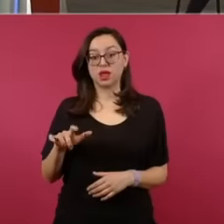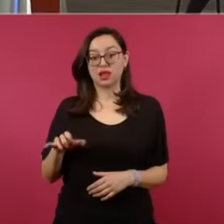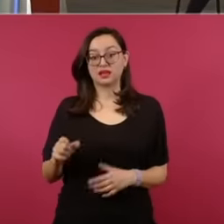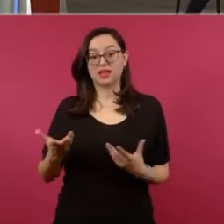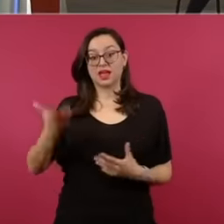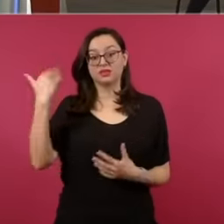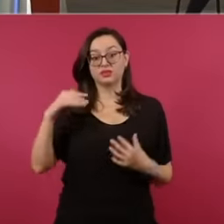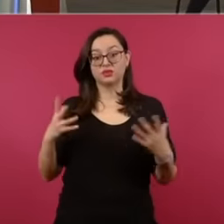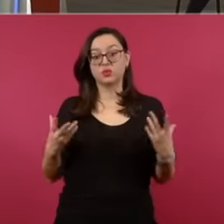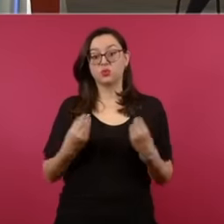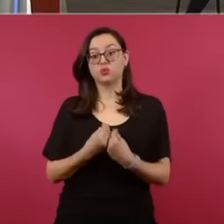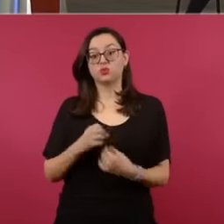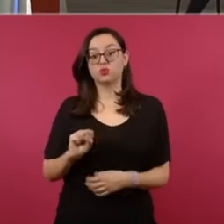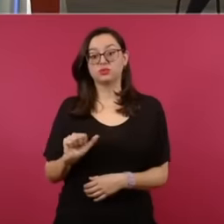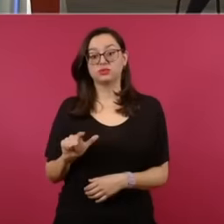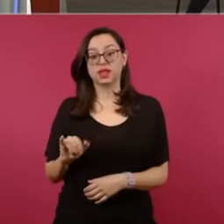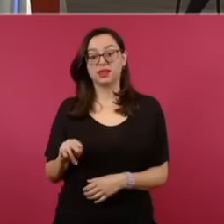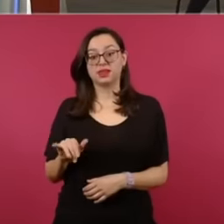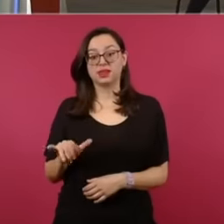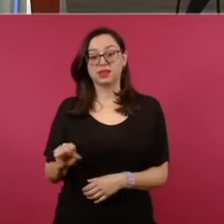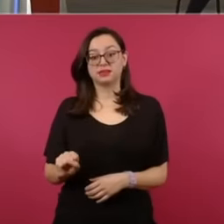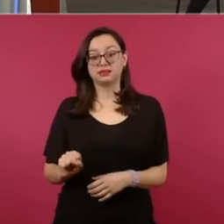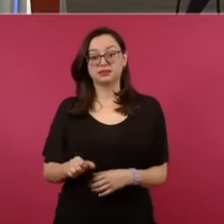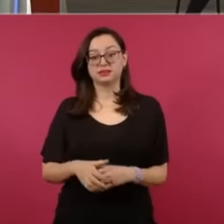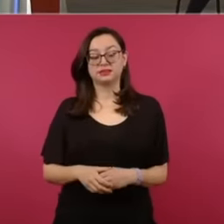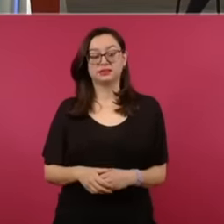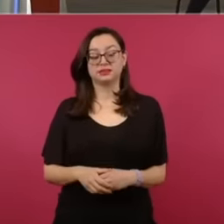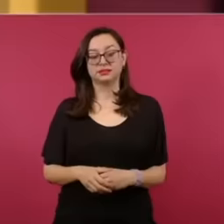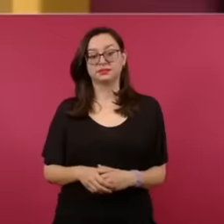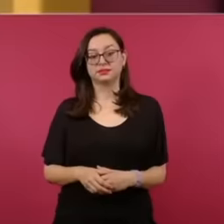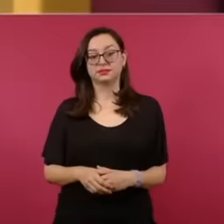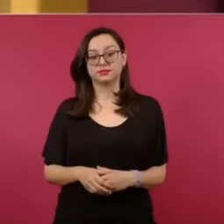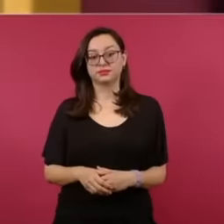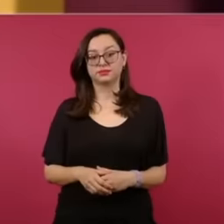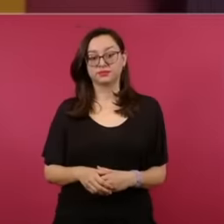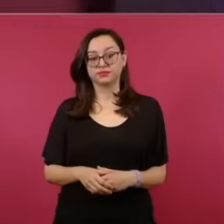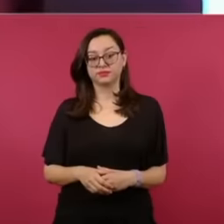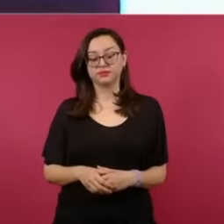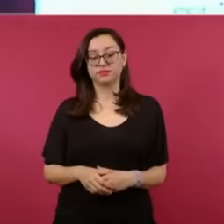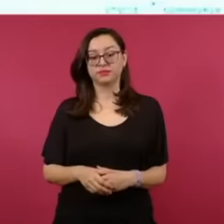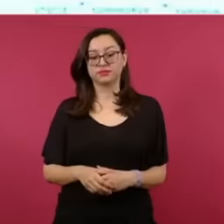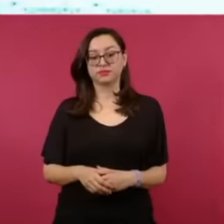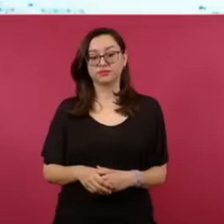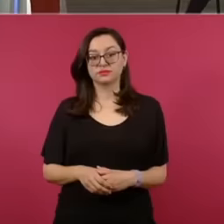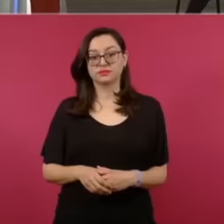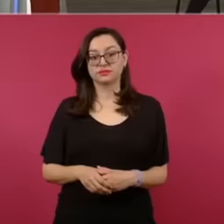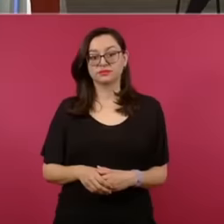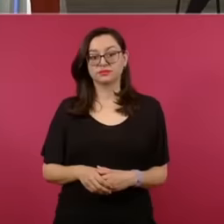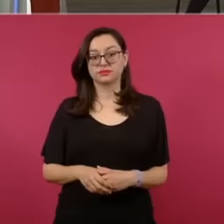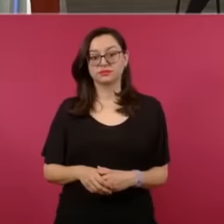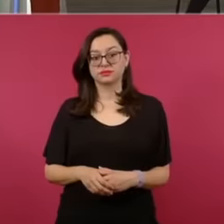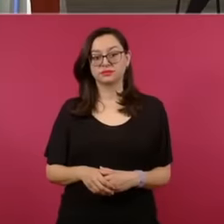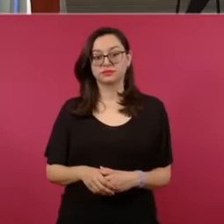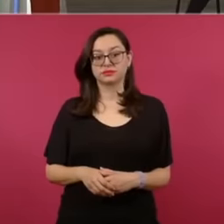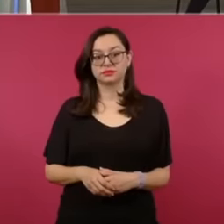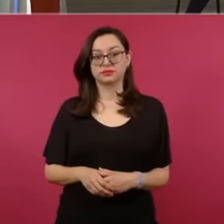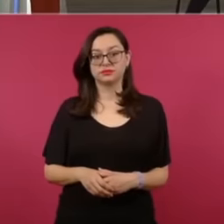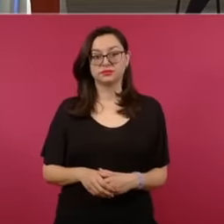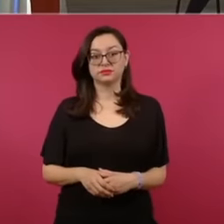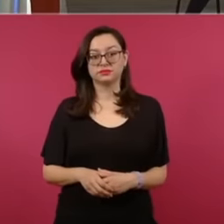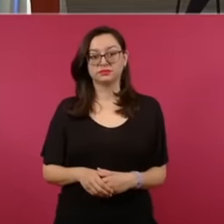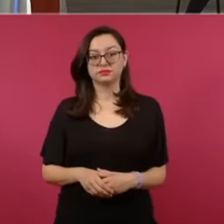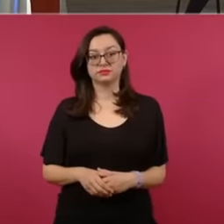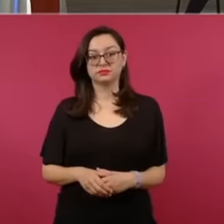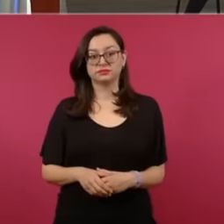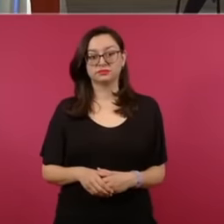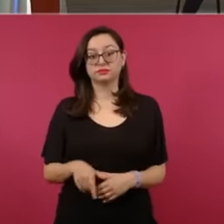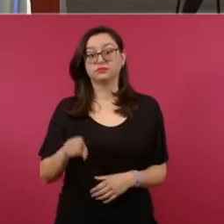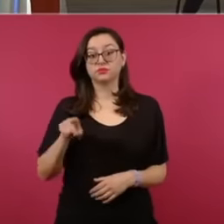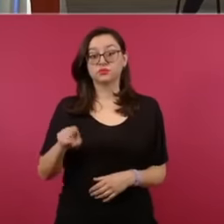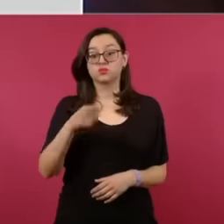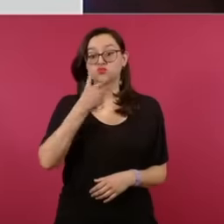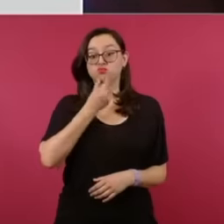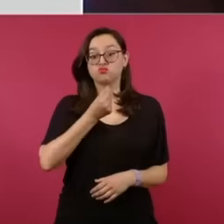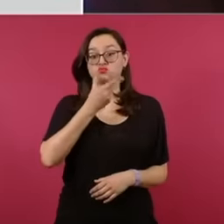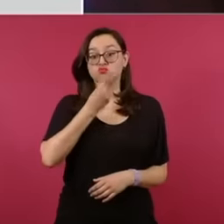that They were going to steal the properties Ah he was the one people Eh this gentleman attorney from